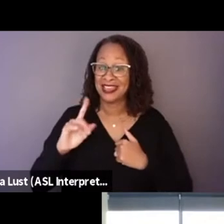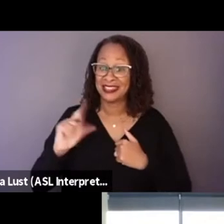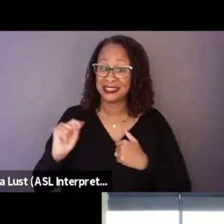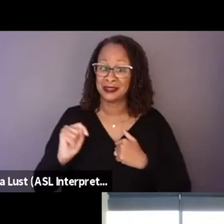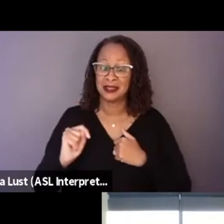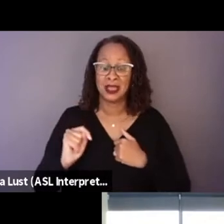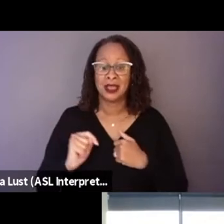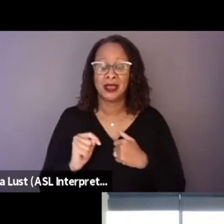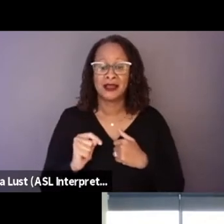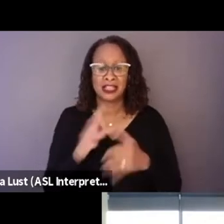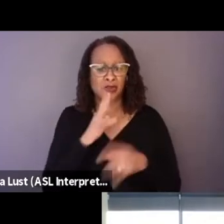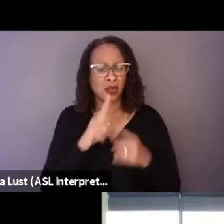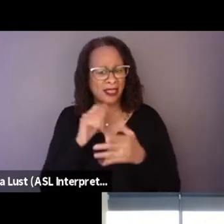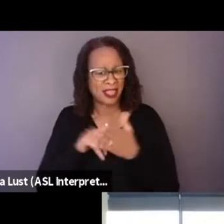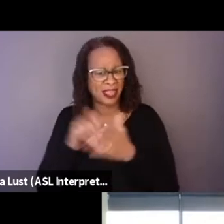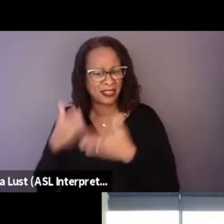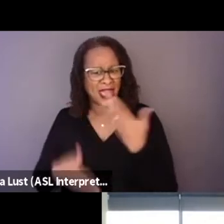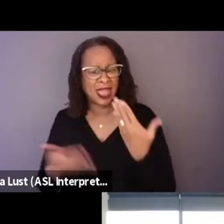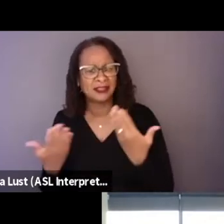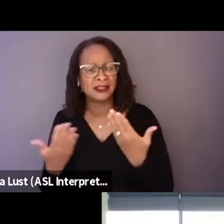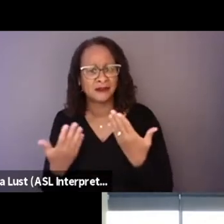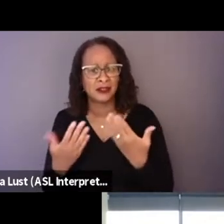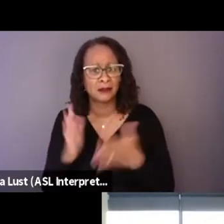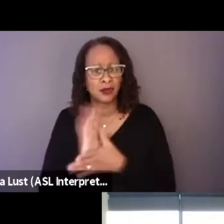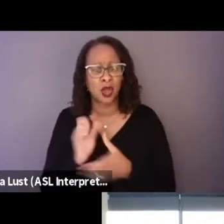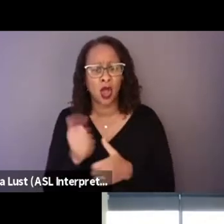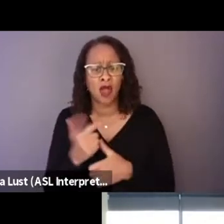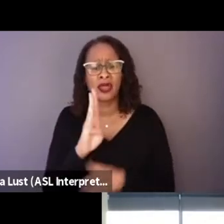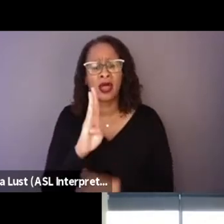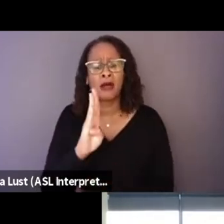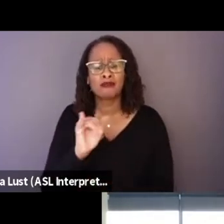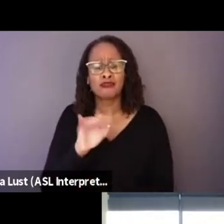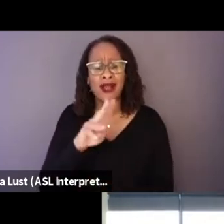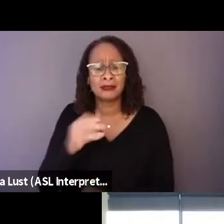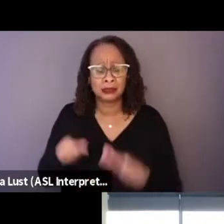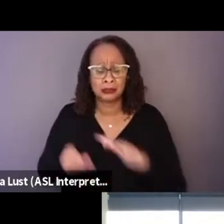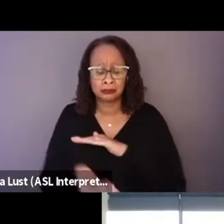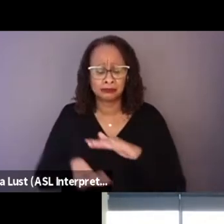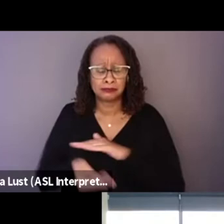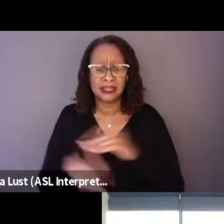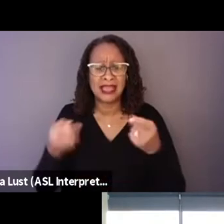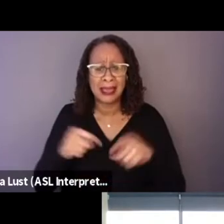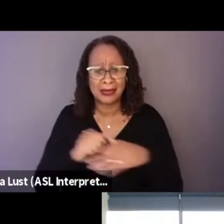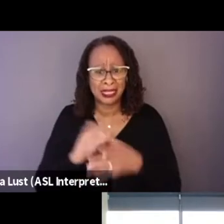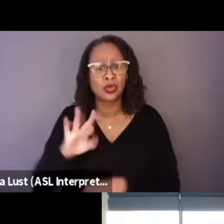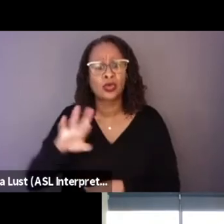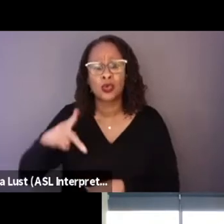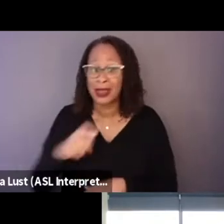All the little bribes that go on within the corporation, not just within citizens and policemen,